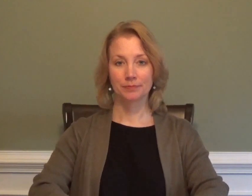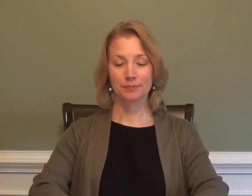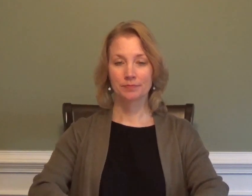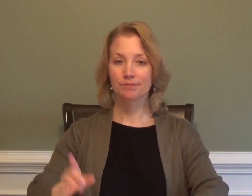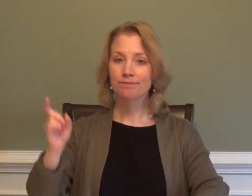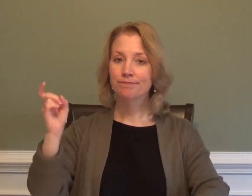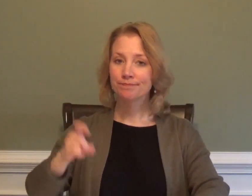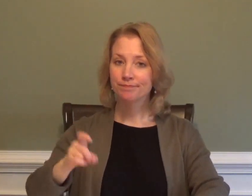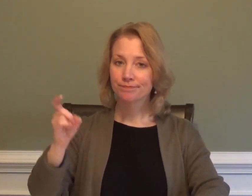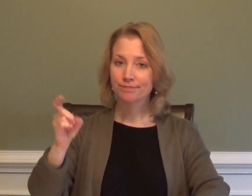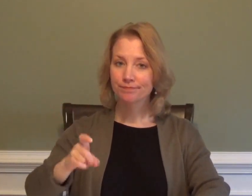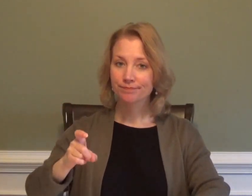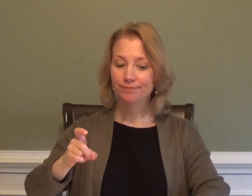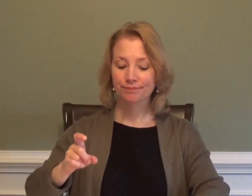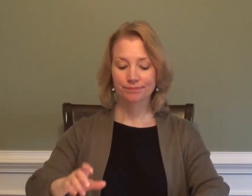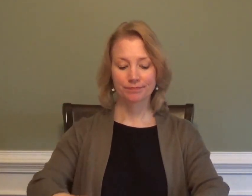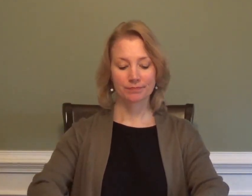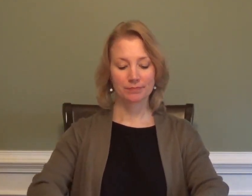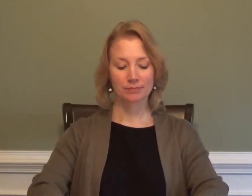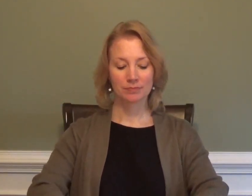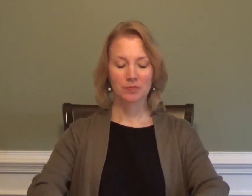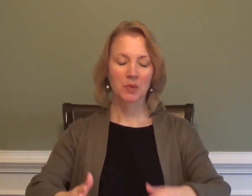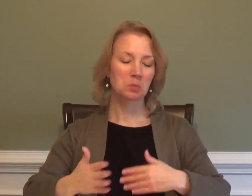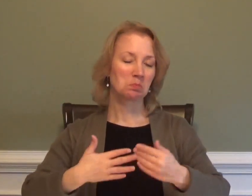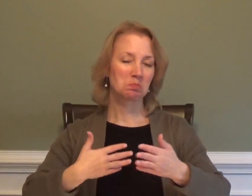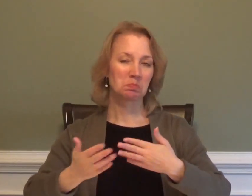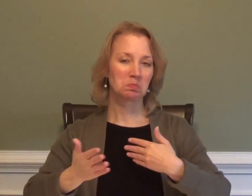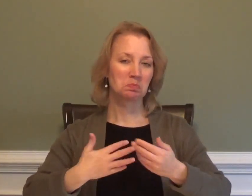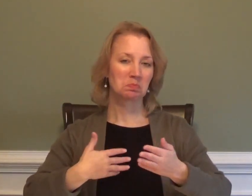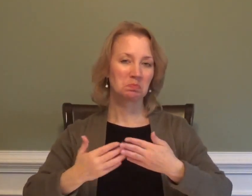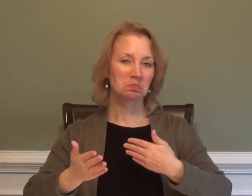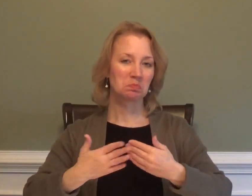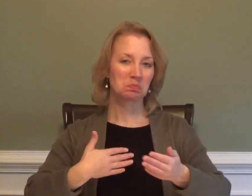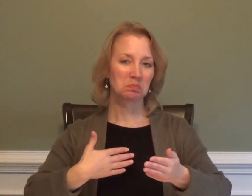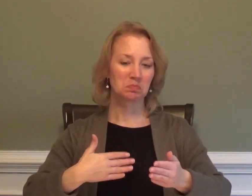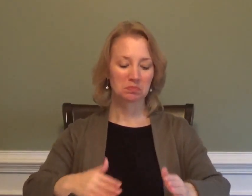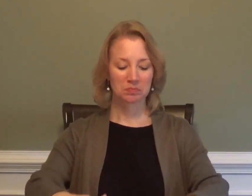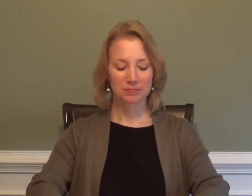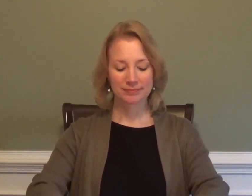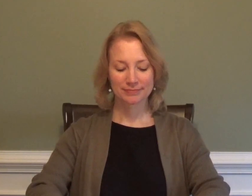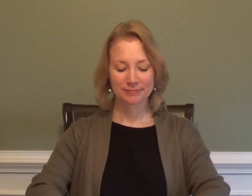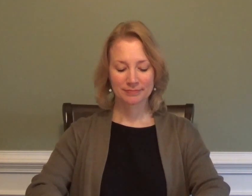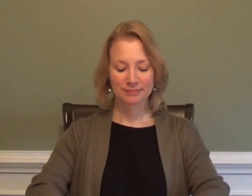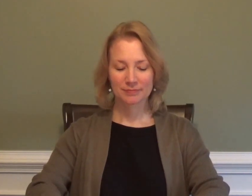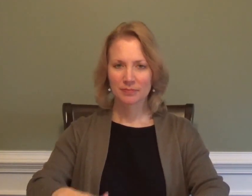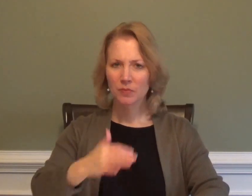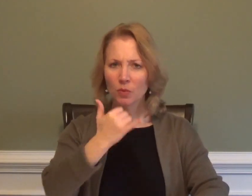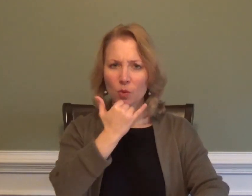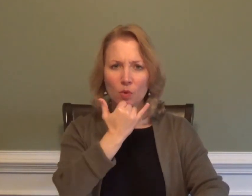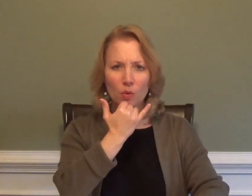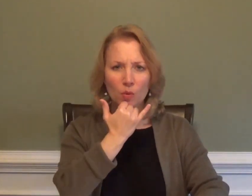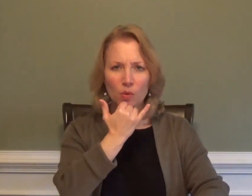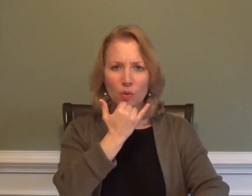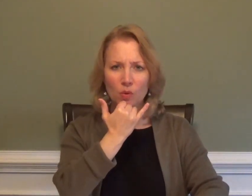SHOULD NOT MATTER WRONG